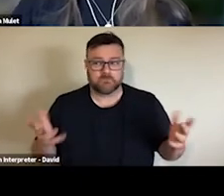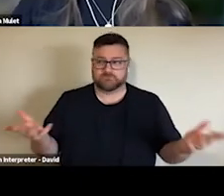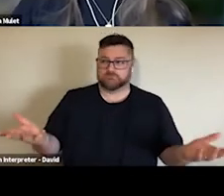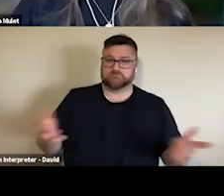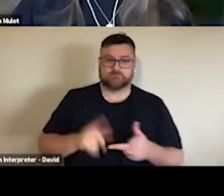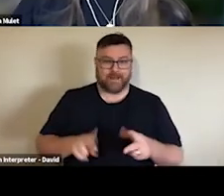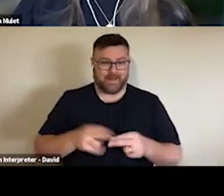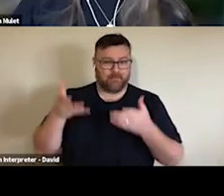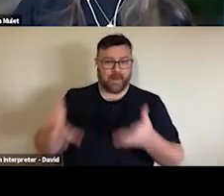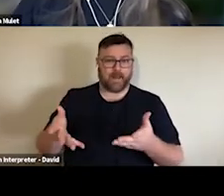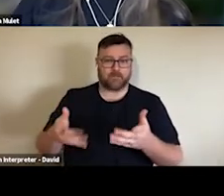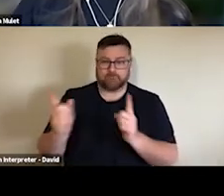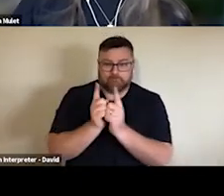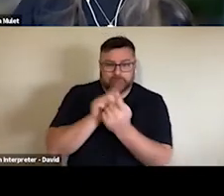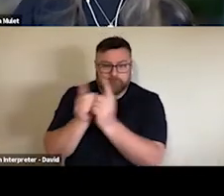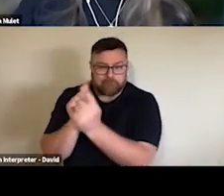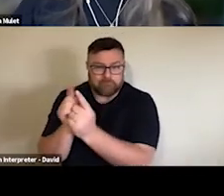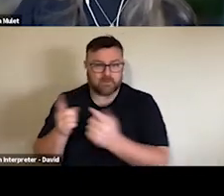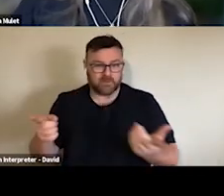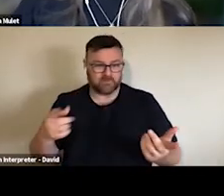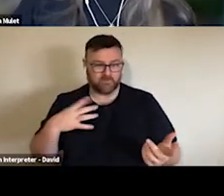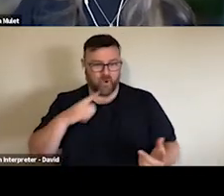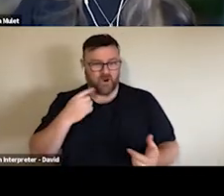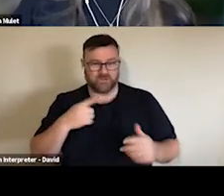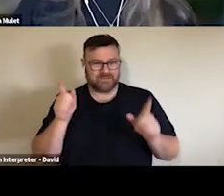I suppose generally about what we've seen through the Australian results over the last